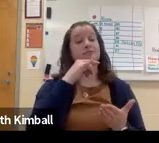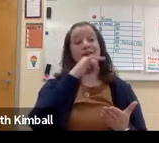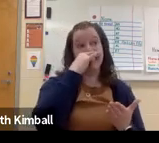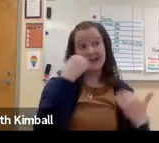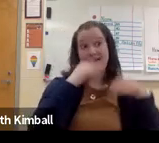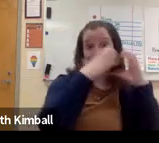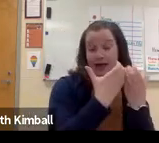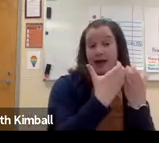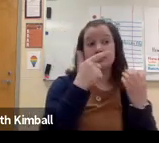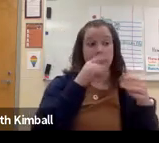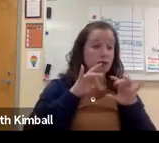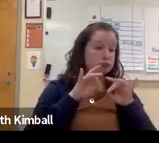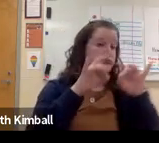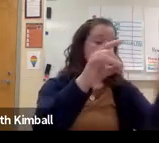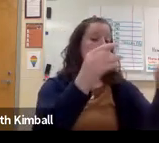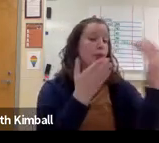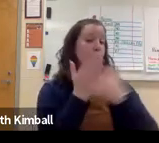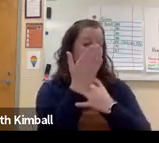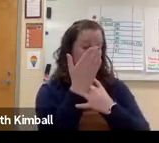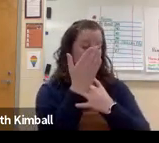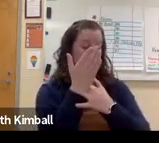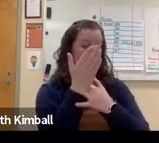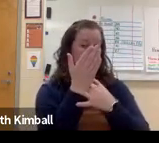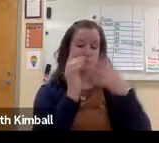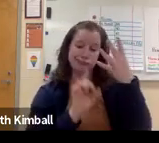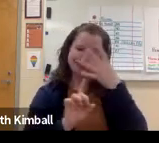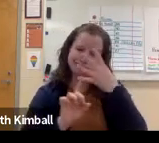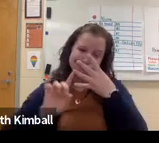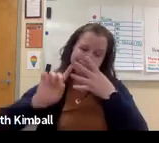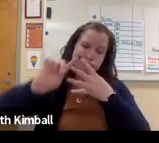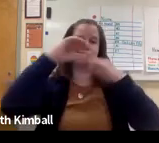and you can register your students in your classroom, where they're able to work